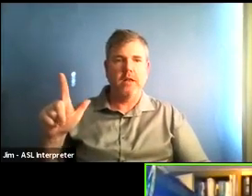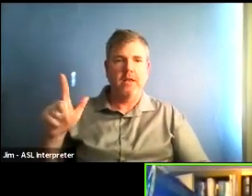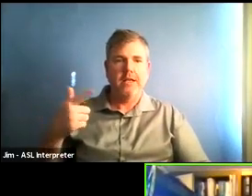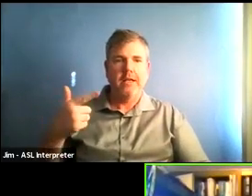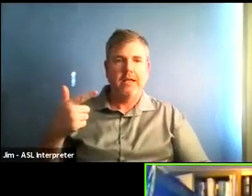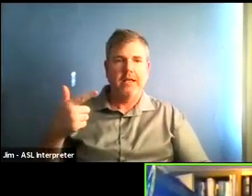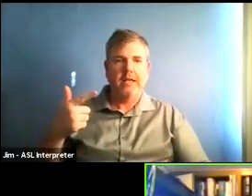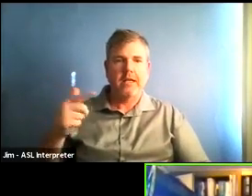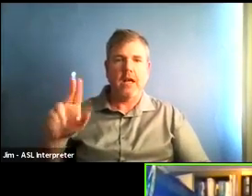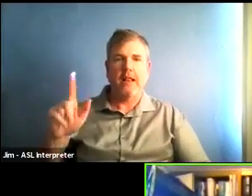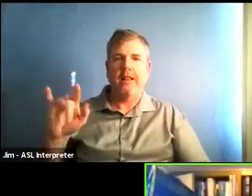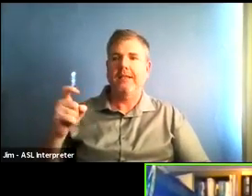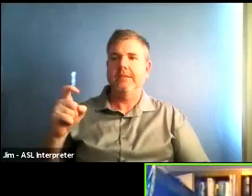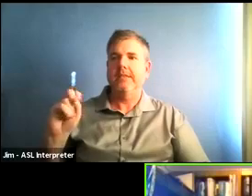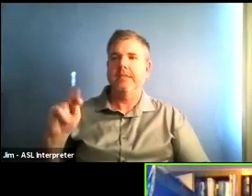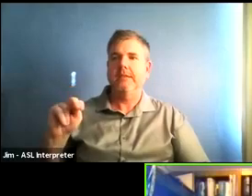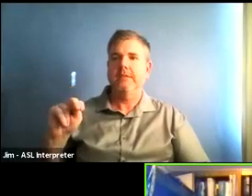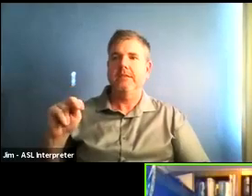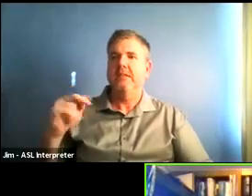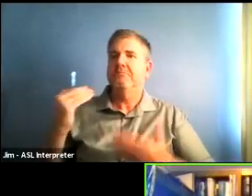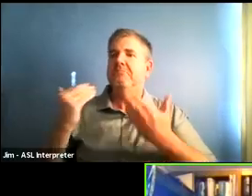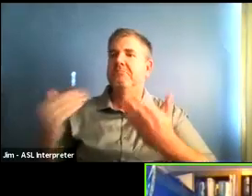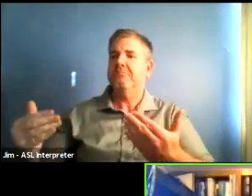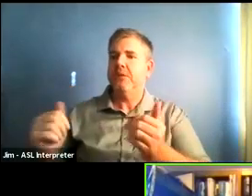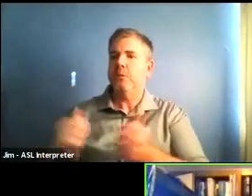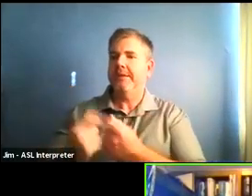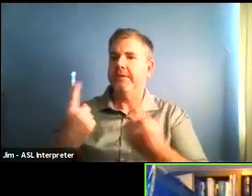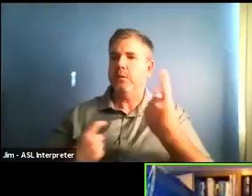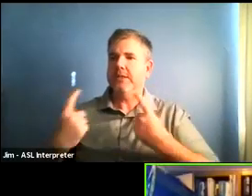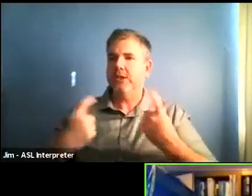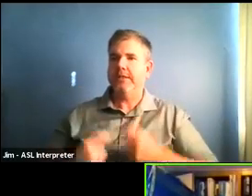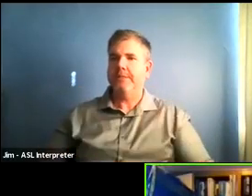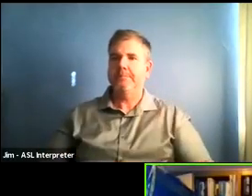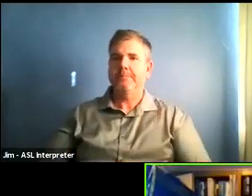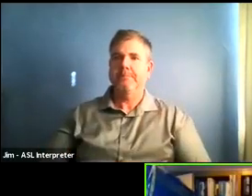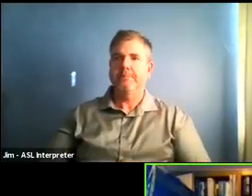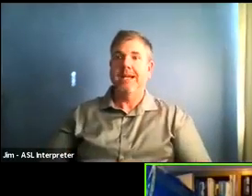I want to remind everybody that you are welcome, the members of our public, or